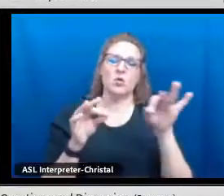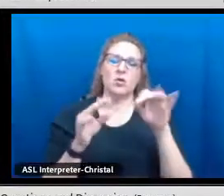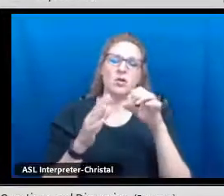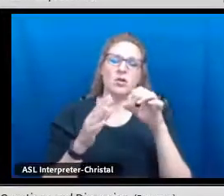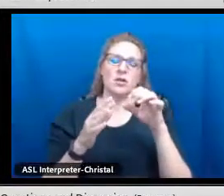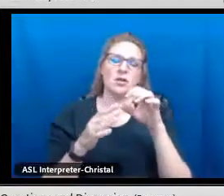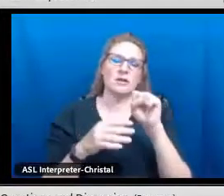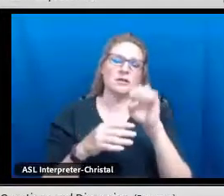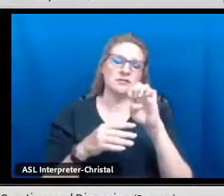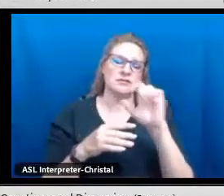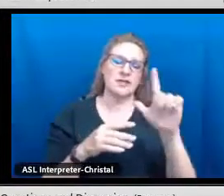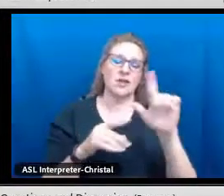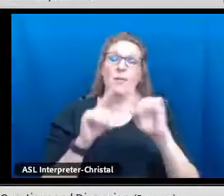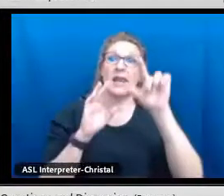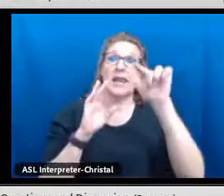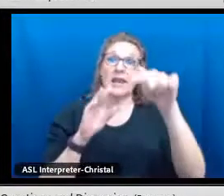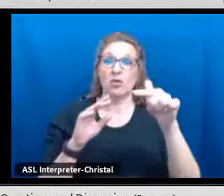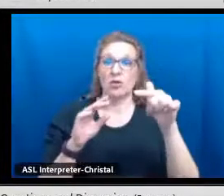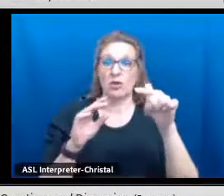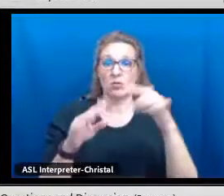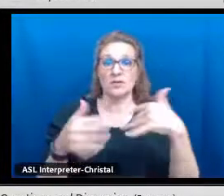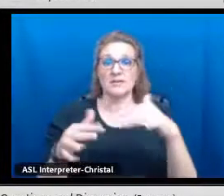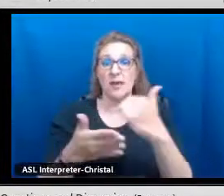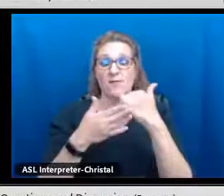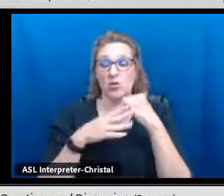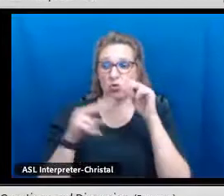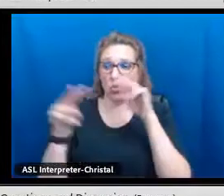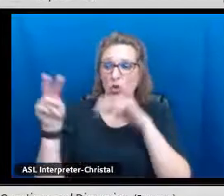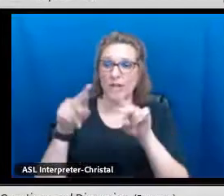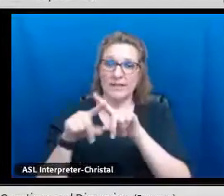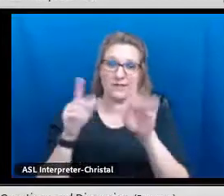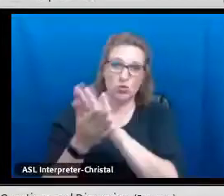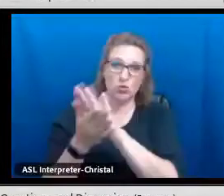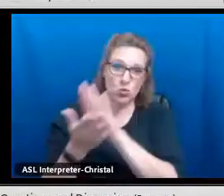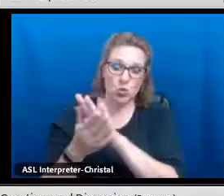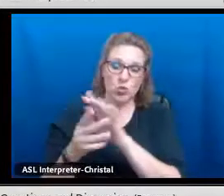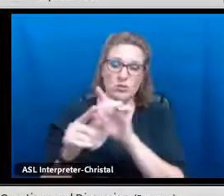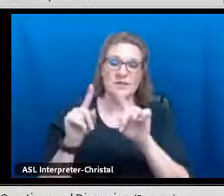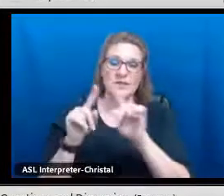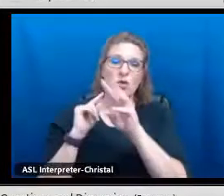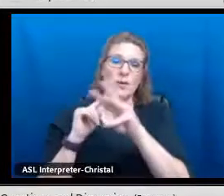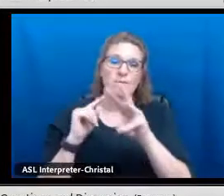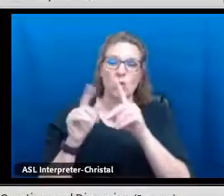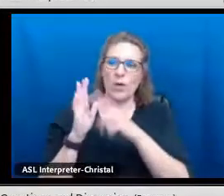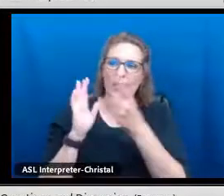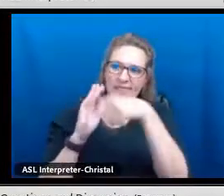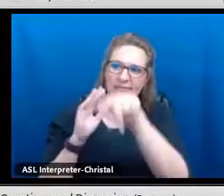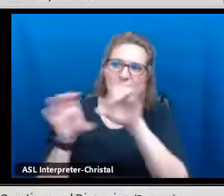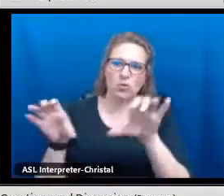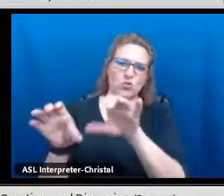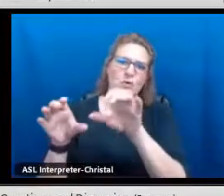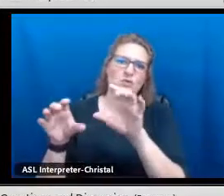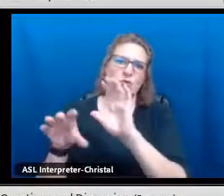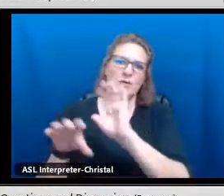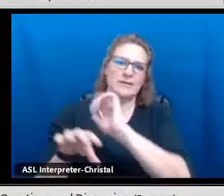We already previously had a district bilingual seal, but later on it became really helpful